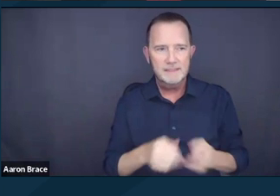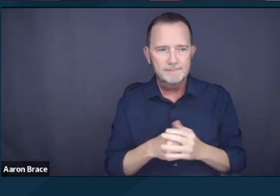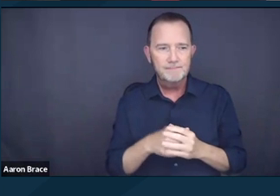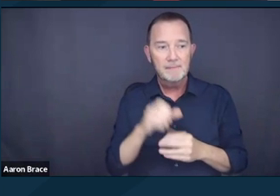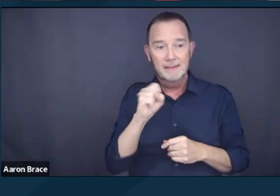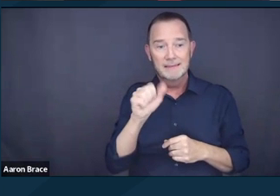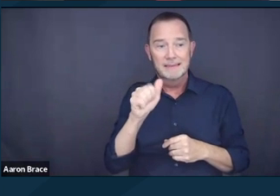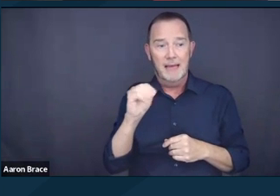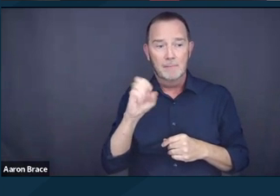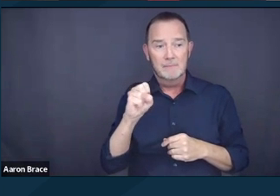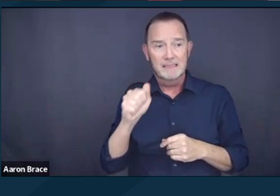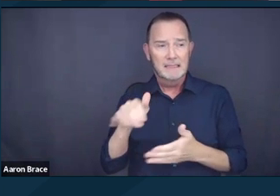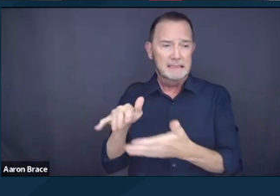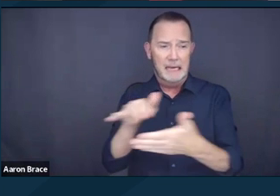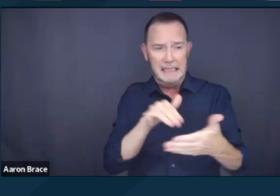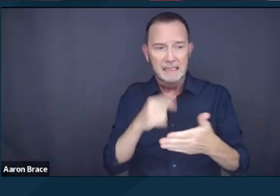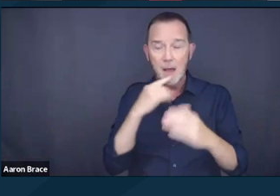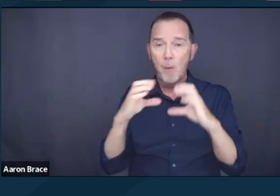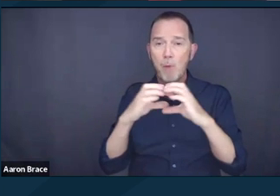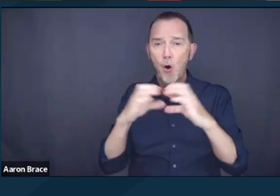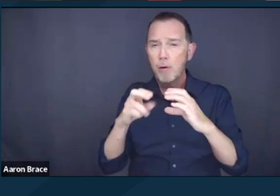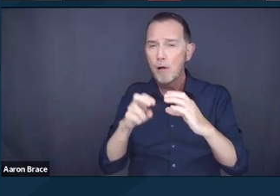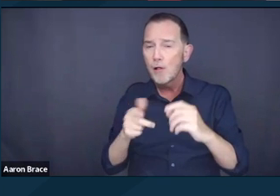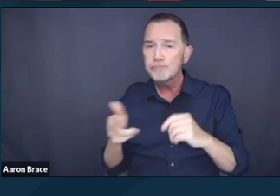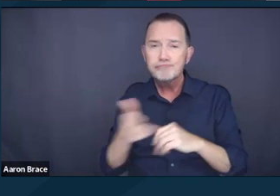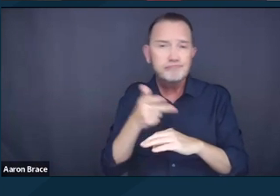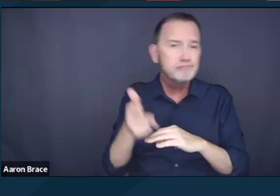can decrease inpatient hospitalization costs